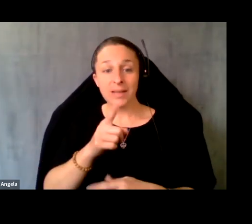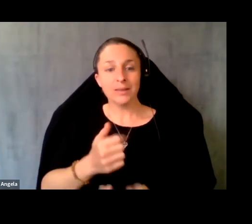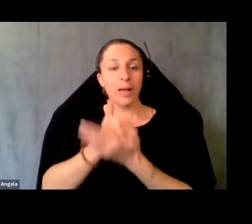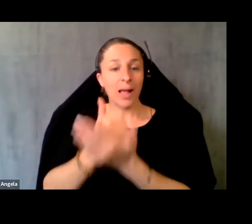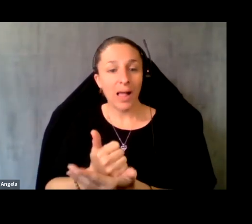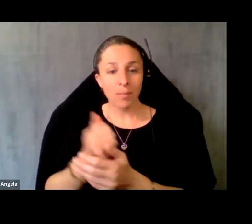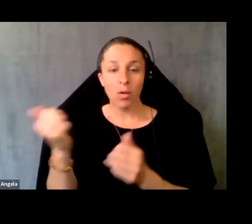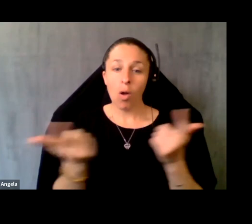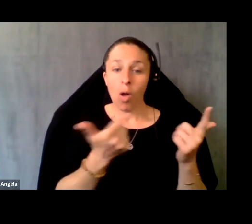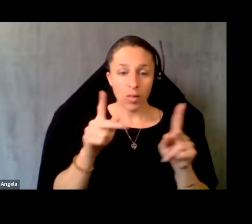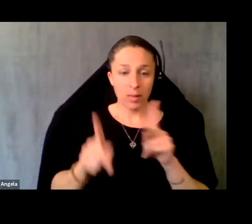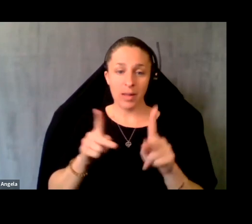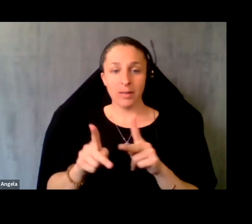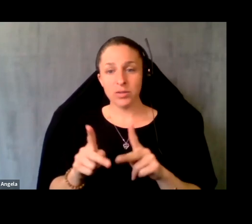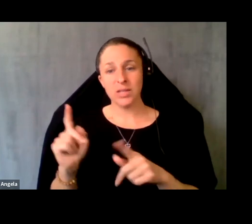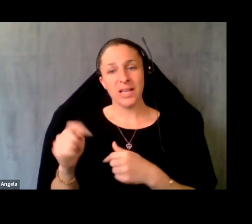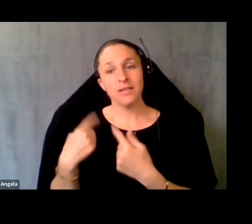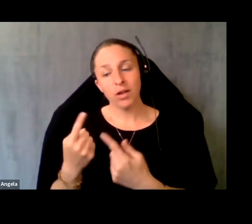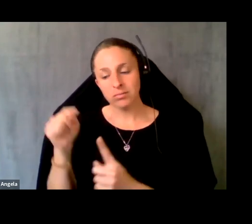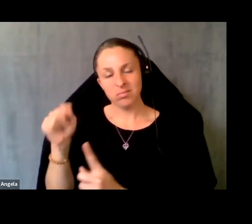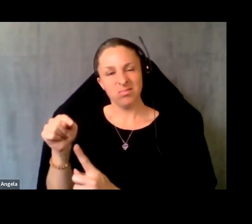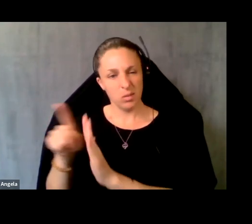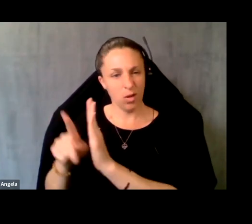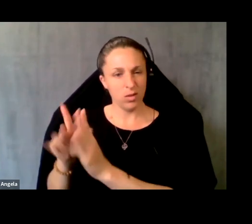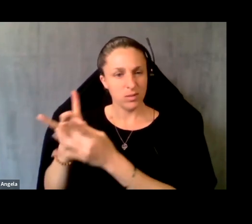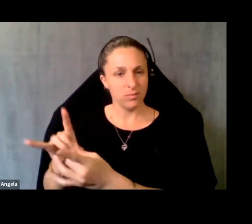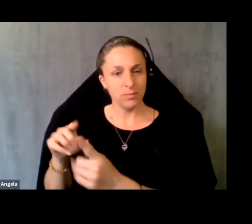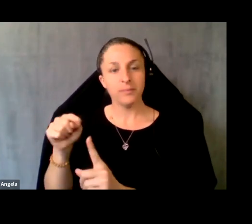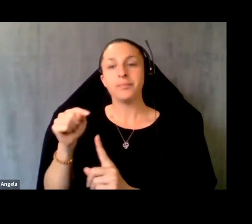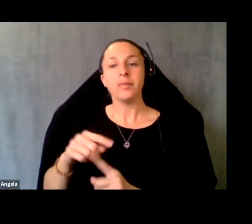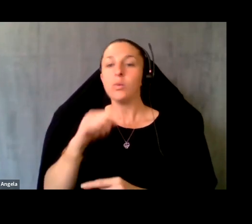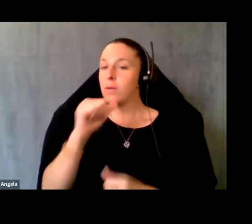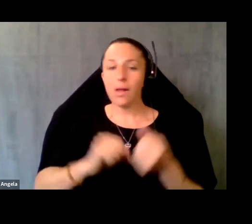populations. As far as the policies are concerned. We are not an advocacy organization.